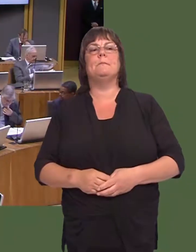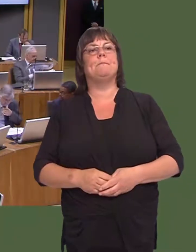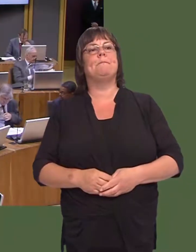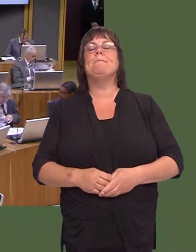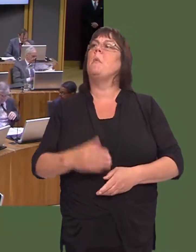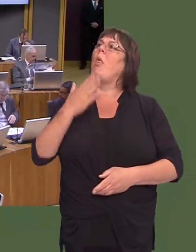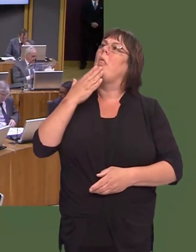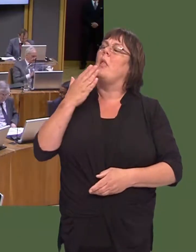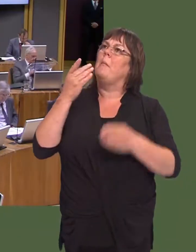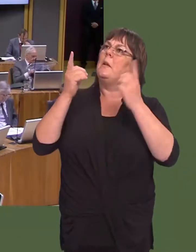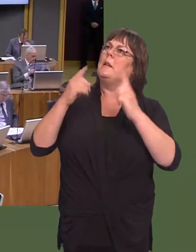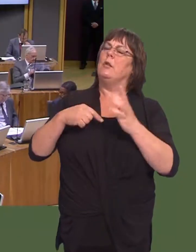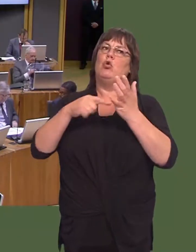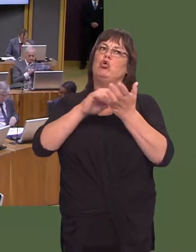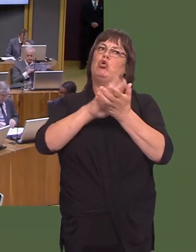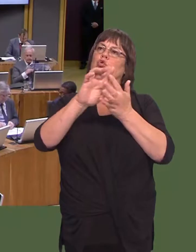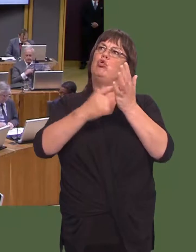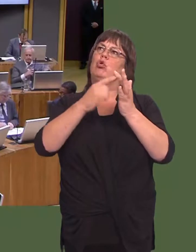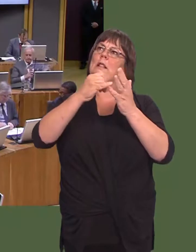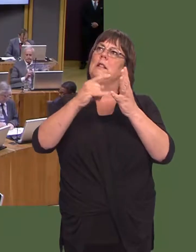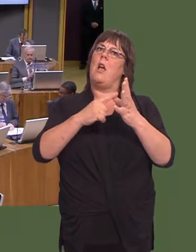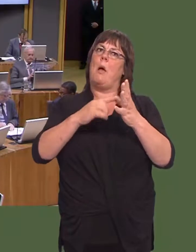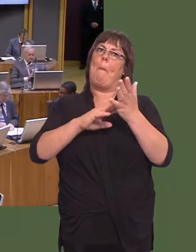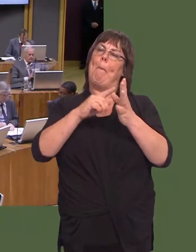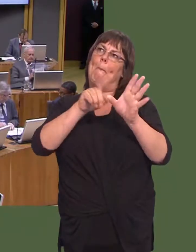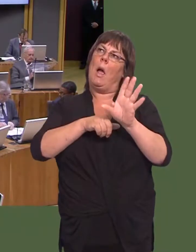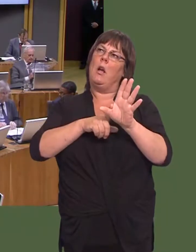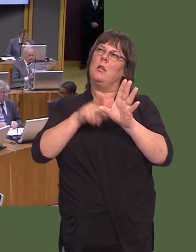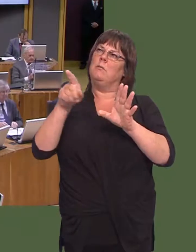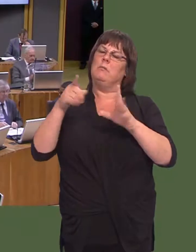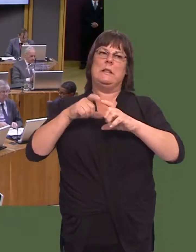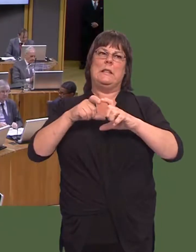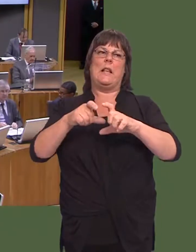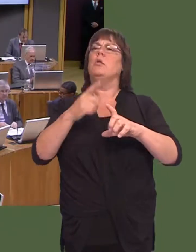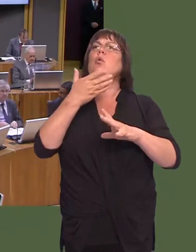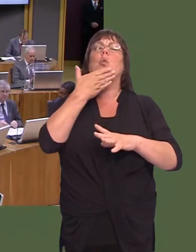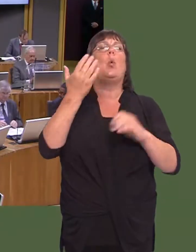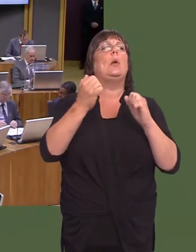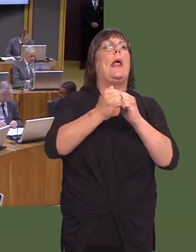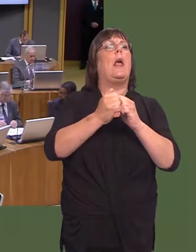I find it difficult to understand how Theresa May continues to say that no deal would be